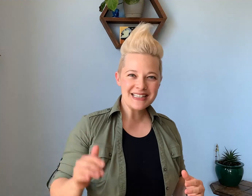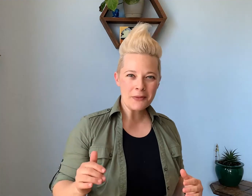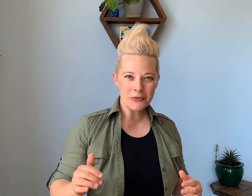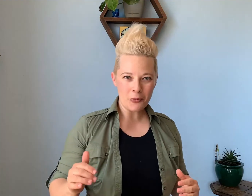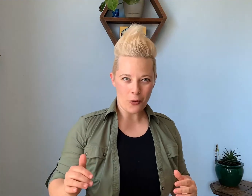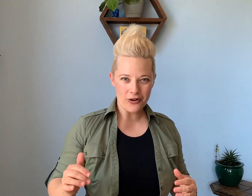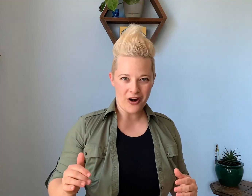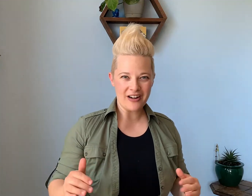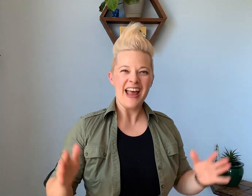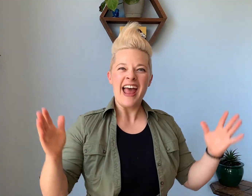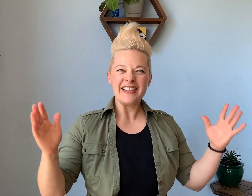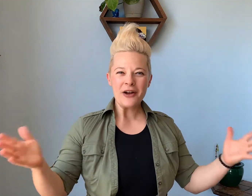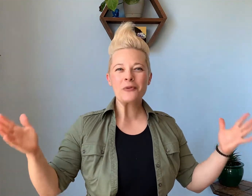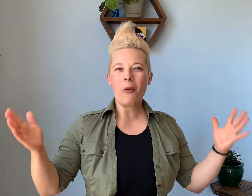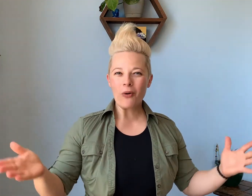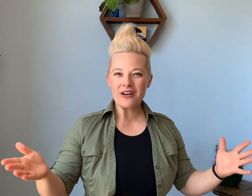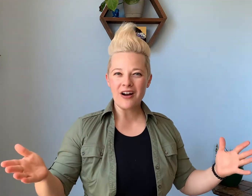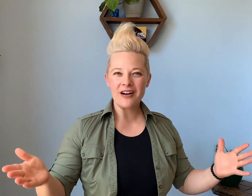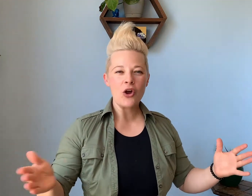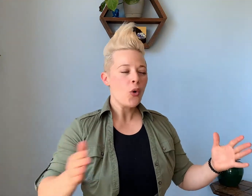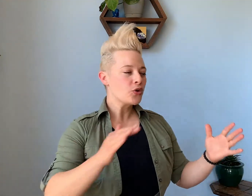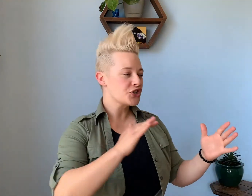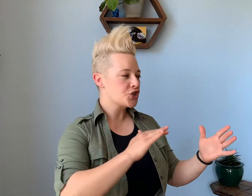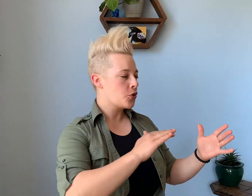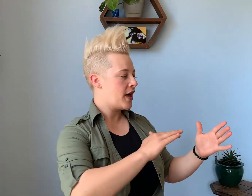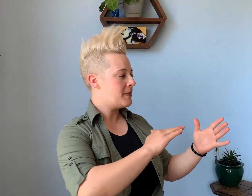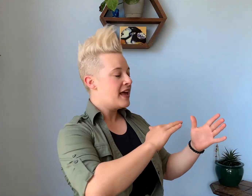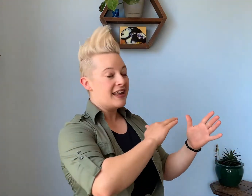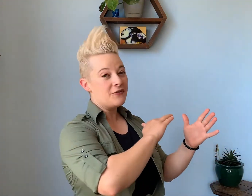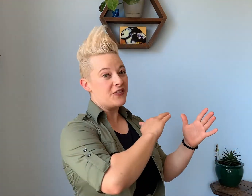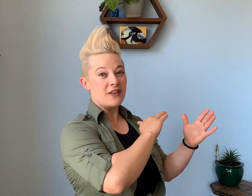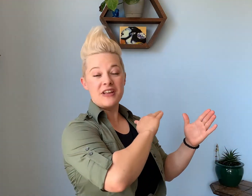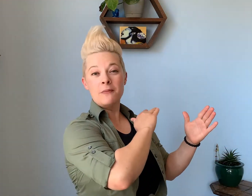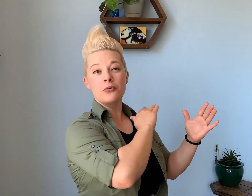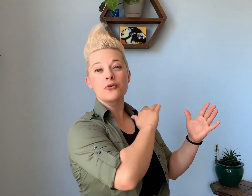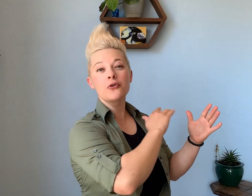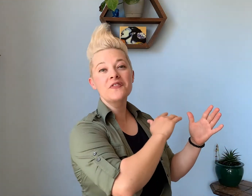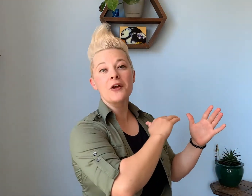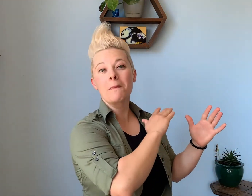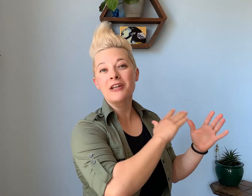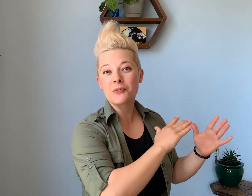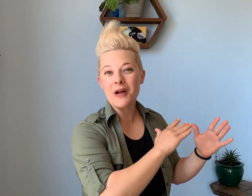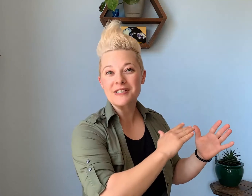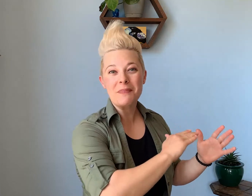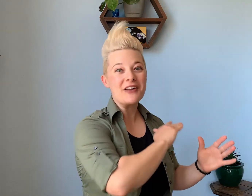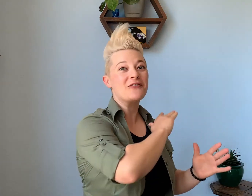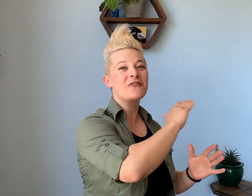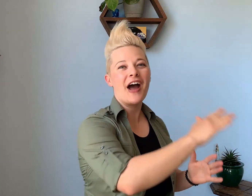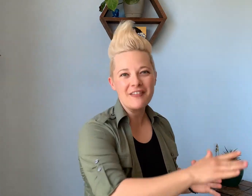them a report card and that report card will show them if they've improved their bench press by five